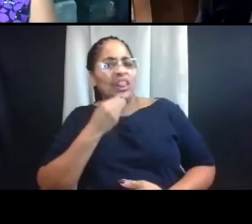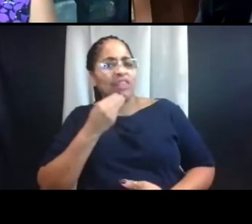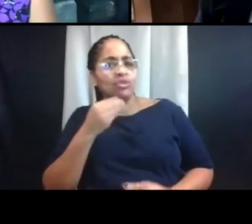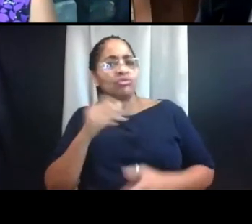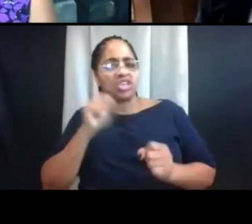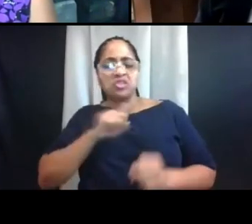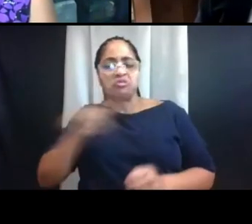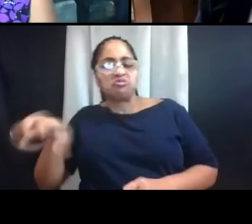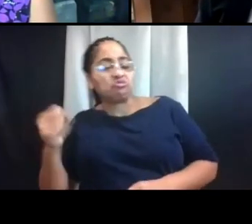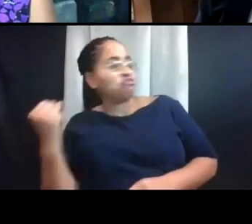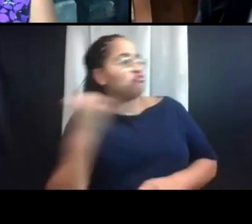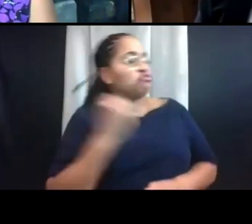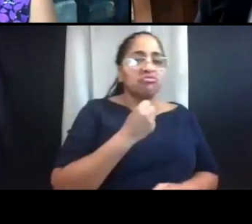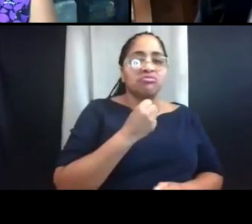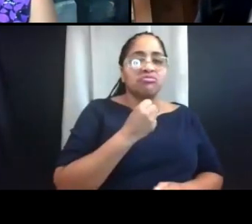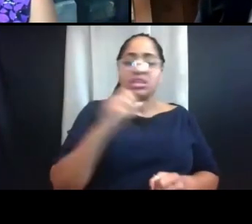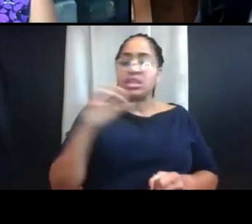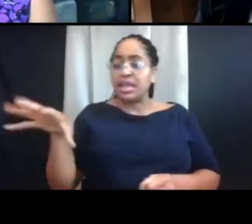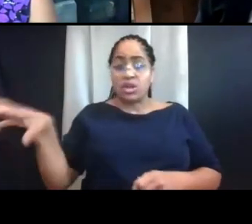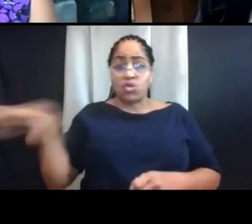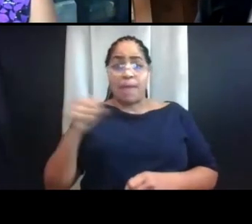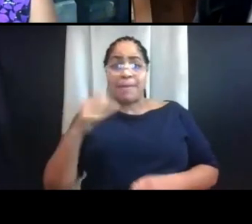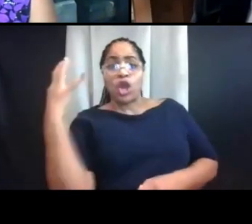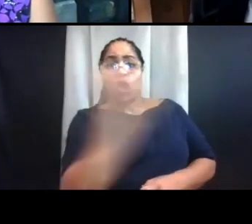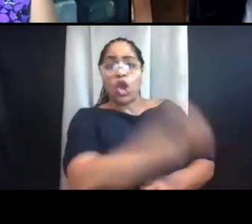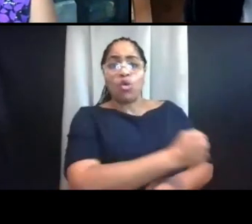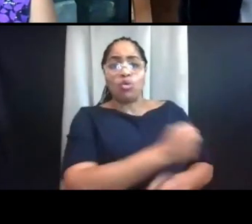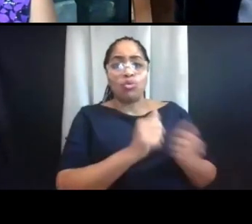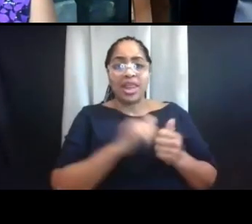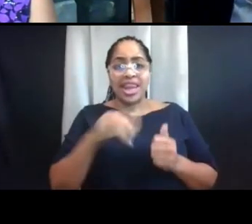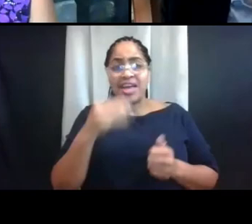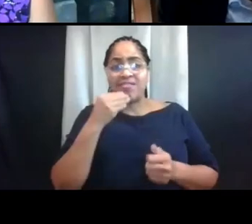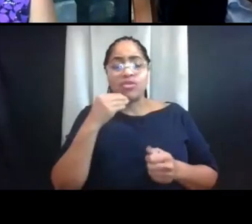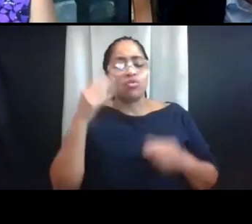So we will stay with that plan for the winter term.